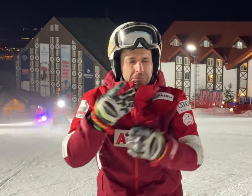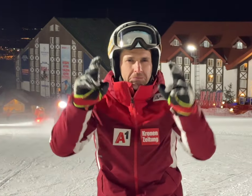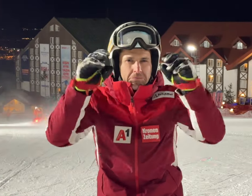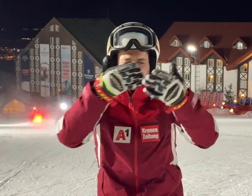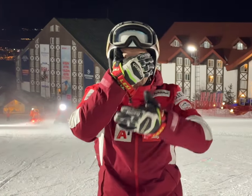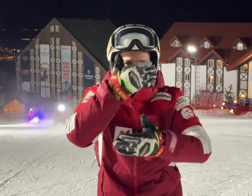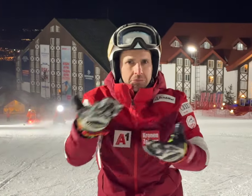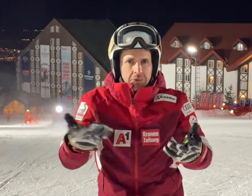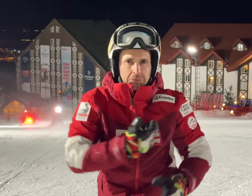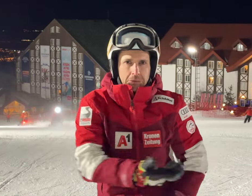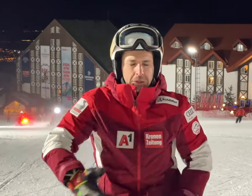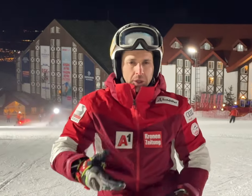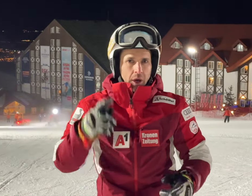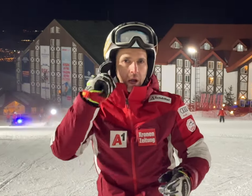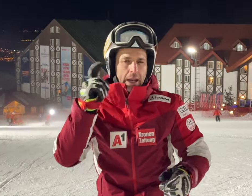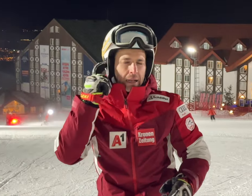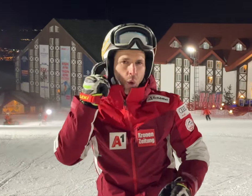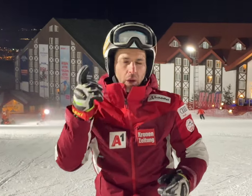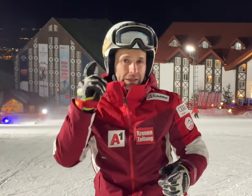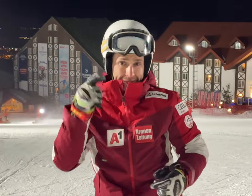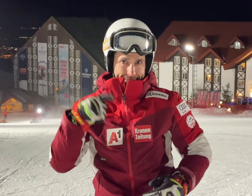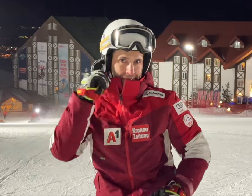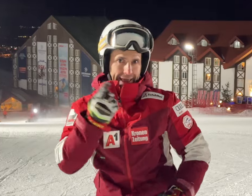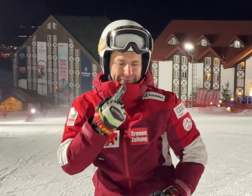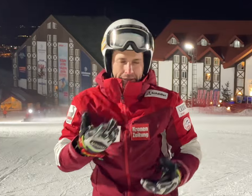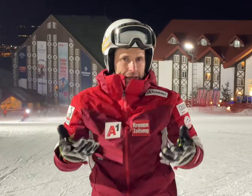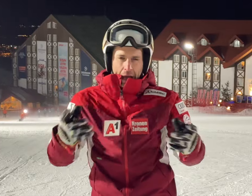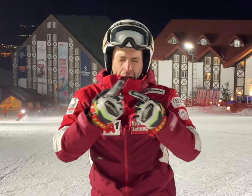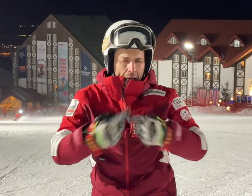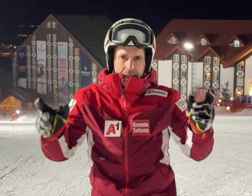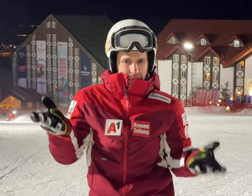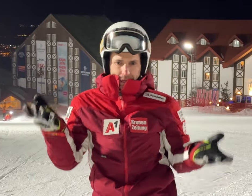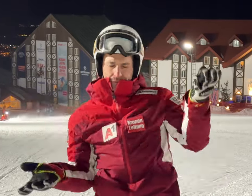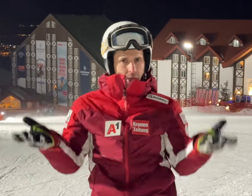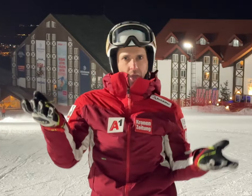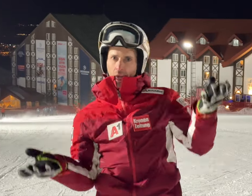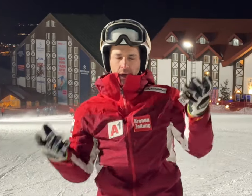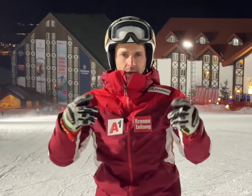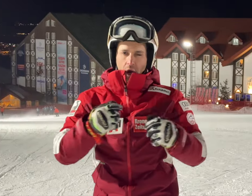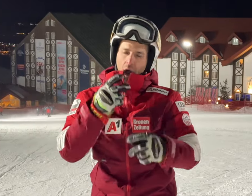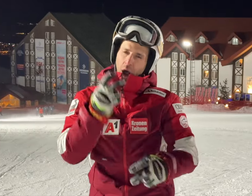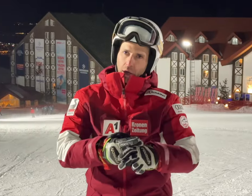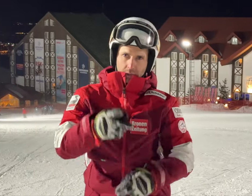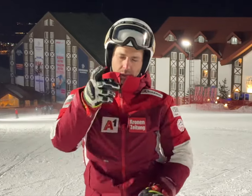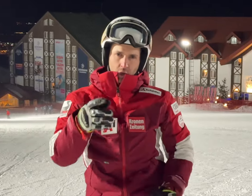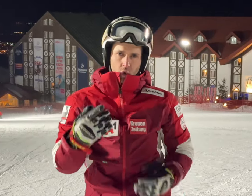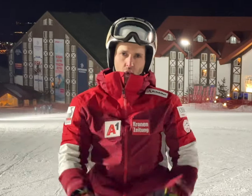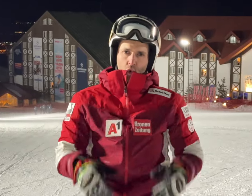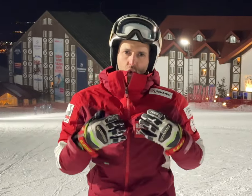As a Deaf athlete, I had trouble balancing. It was tough.